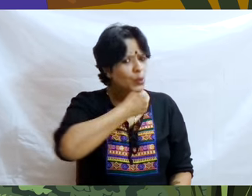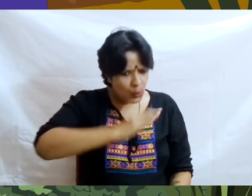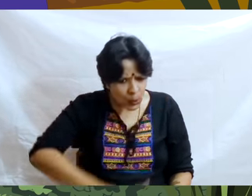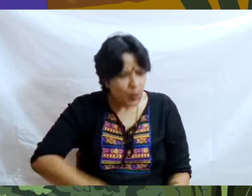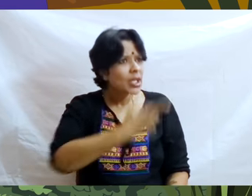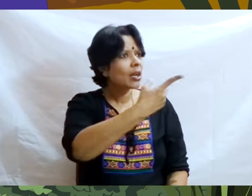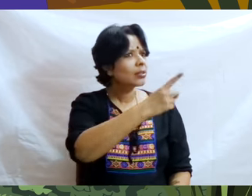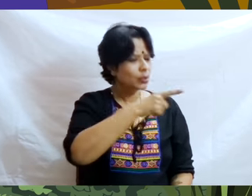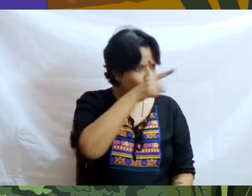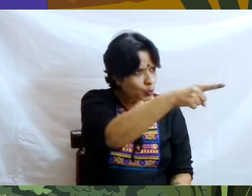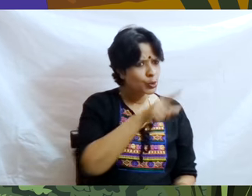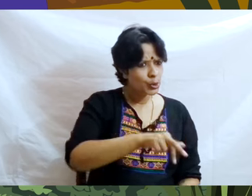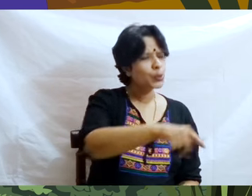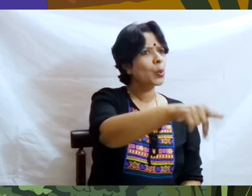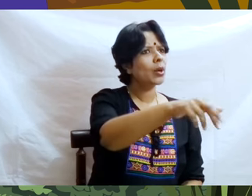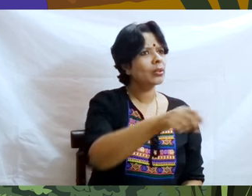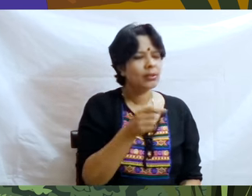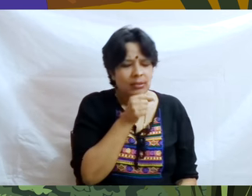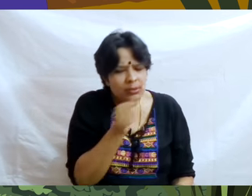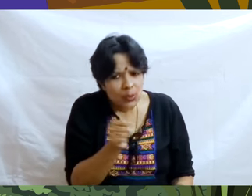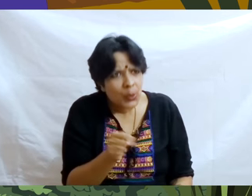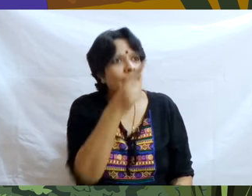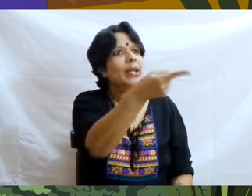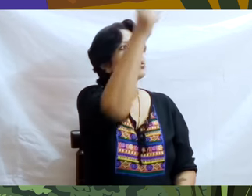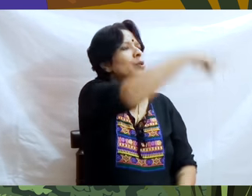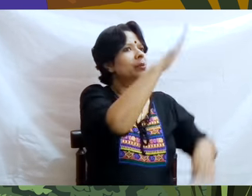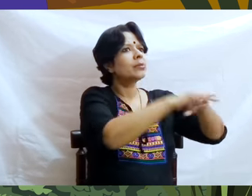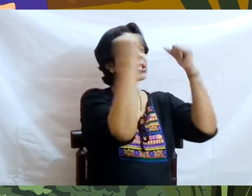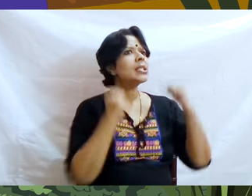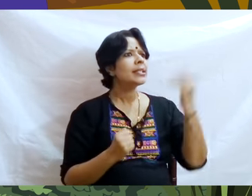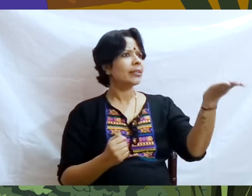Get down and let the old man ride." Though the Miller was not tired